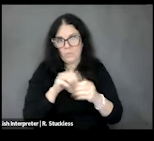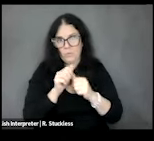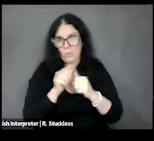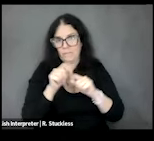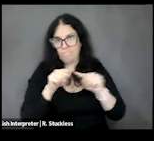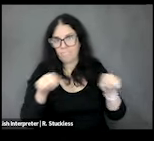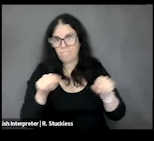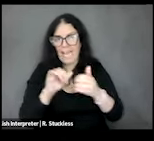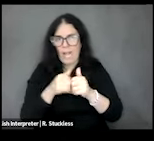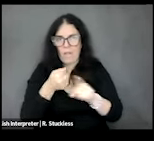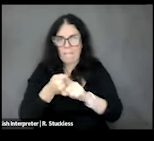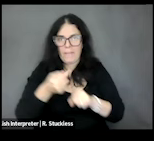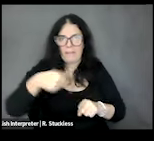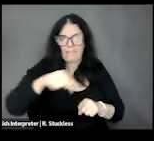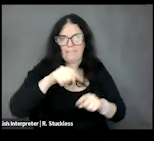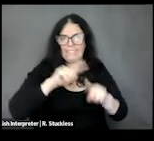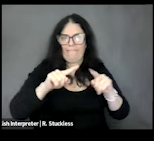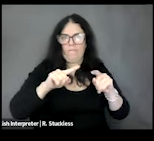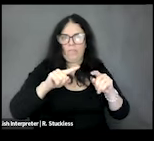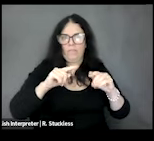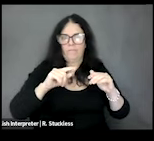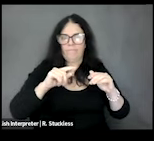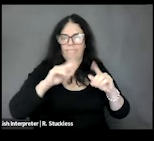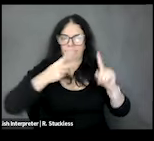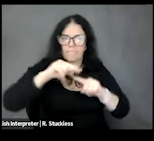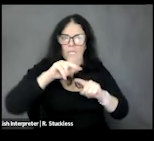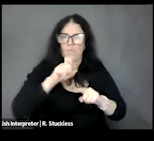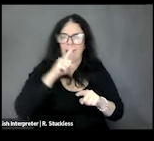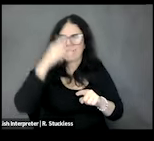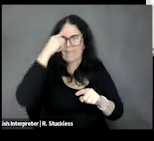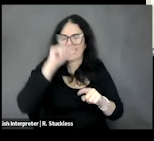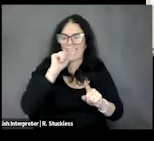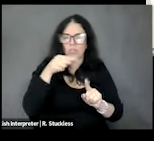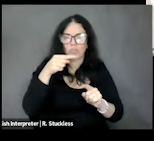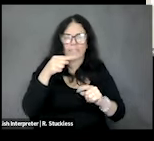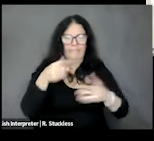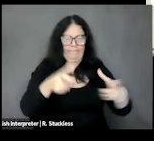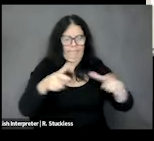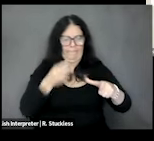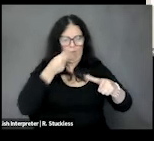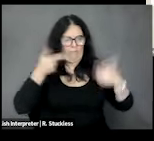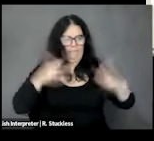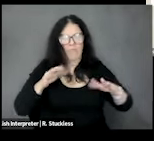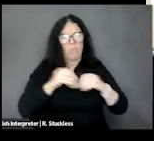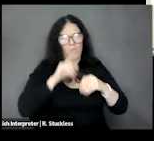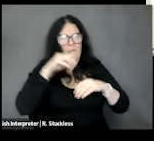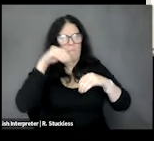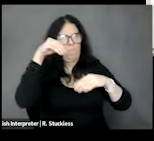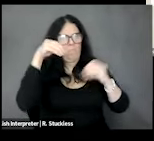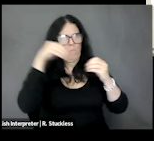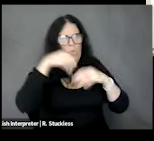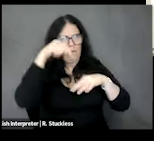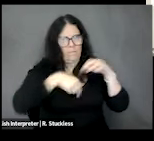All right thank you for that response, Robyn. I'll go ahead and jump to the next